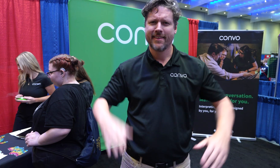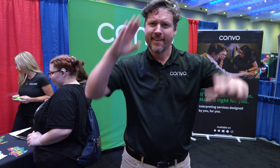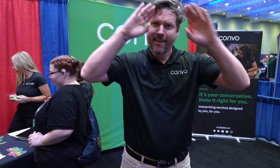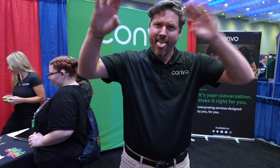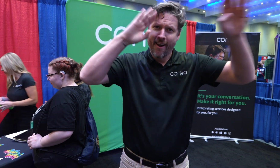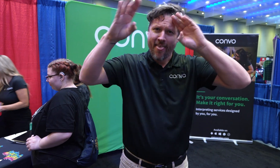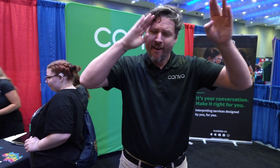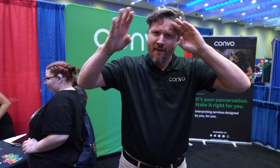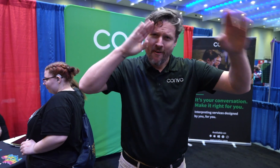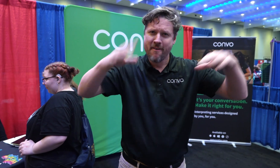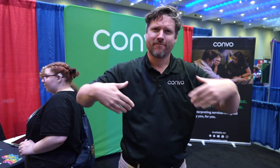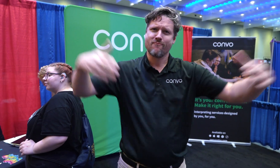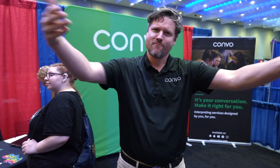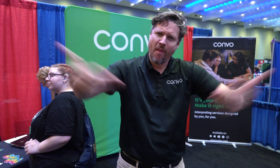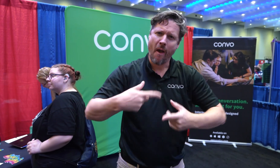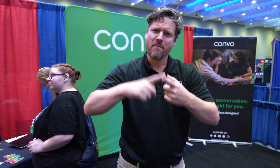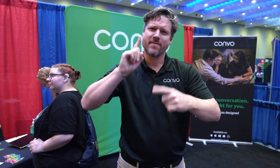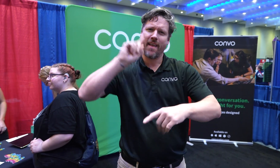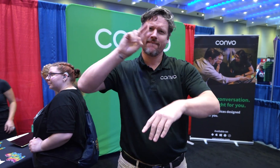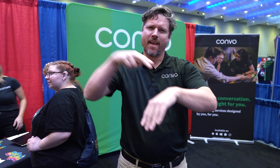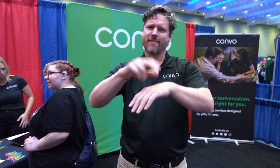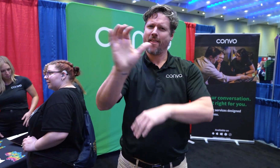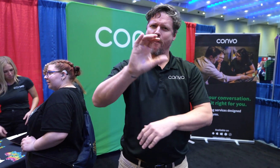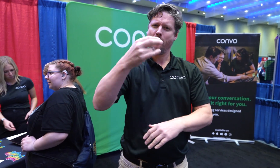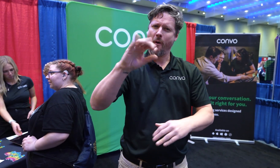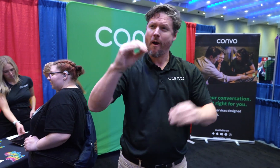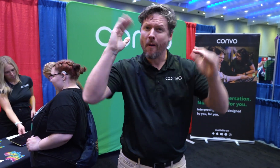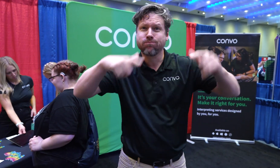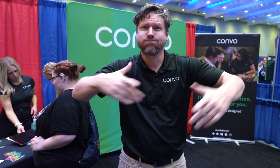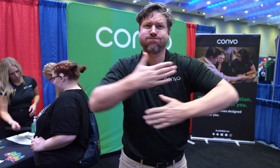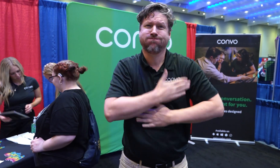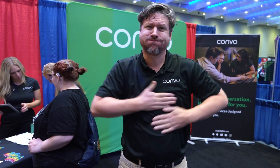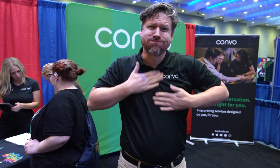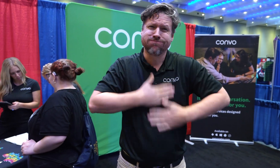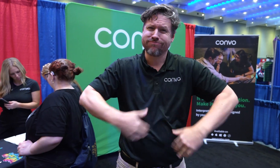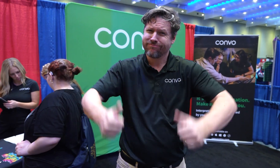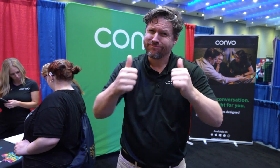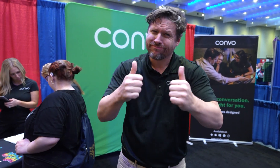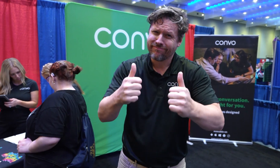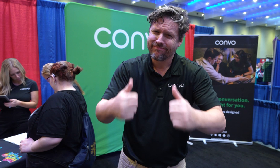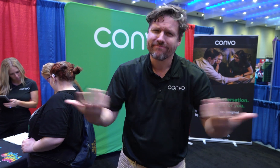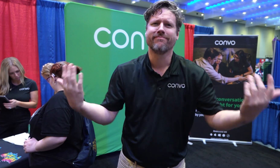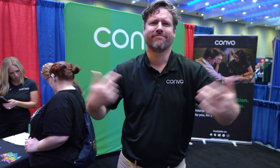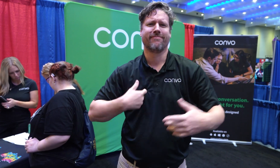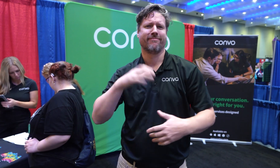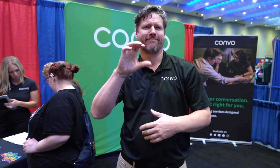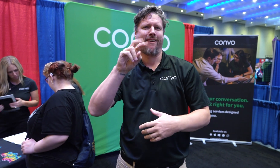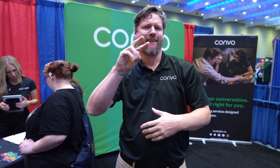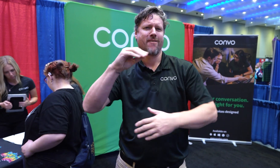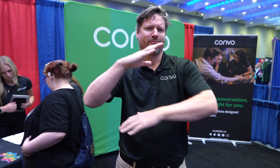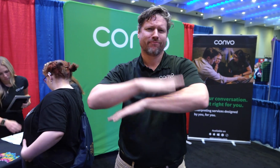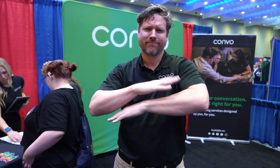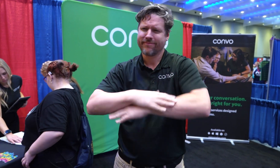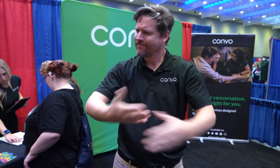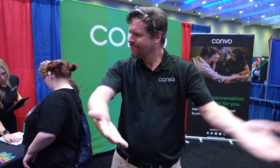Hello! Welcome to the DeafNation Expo in Columbus, Ohio! We're having a great time. I'm here at the Convo booth,